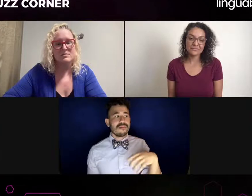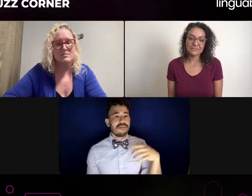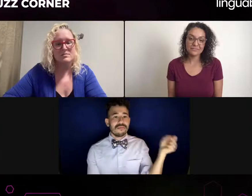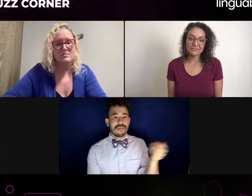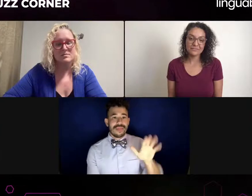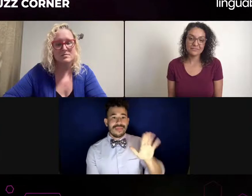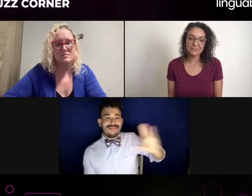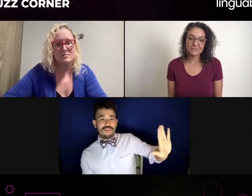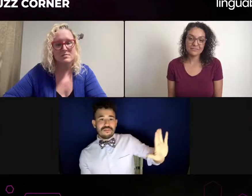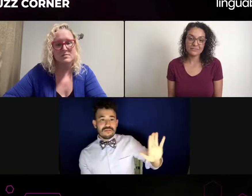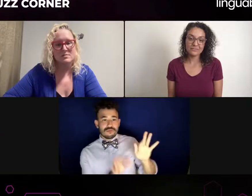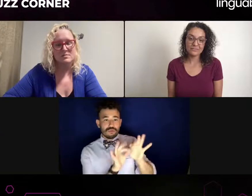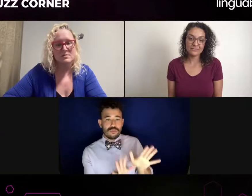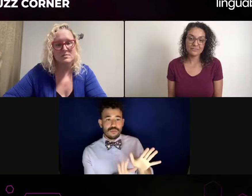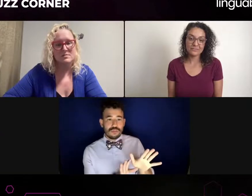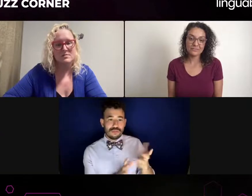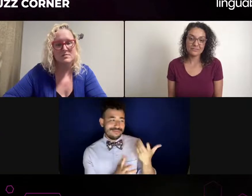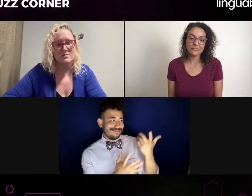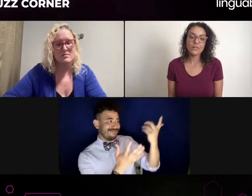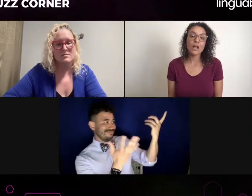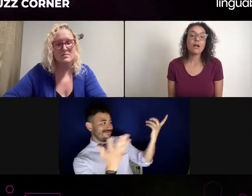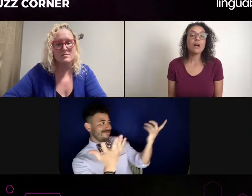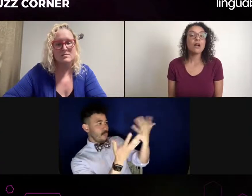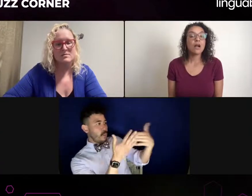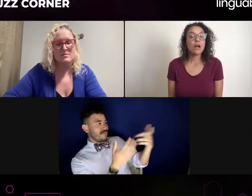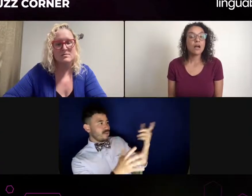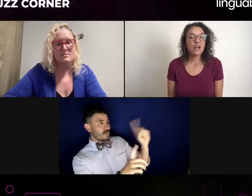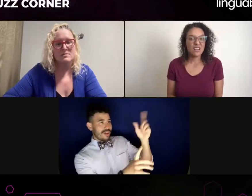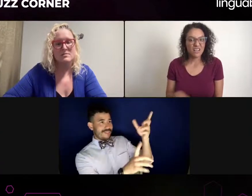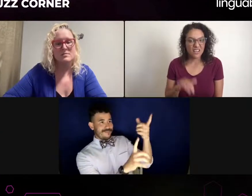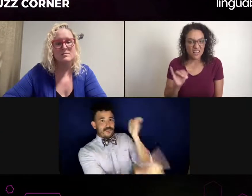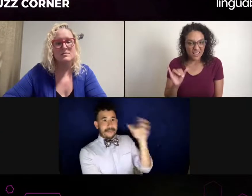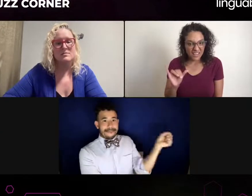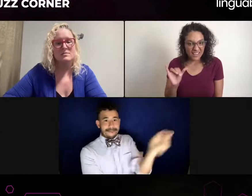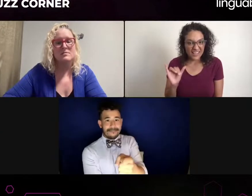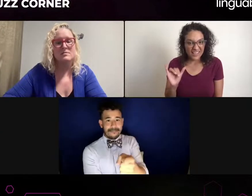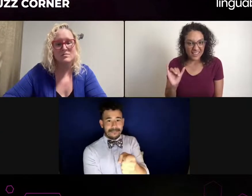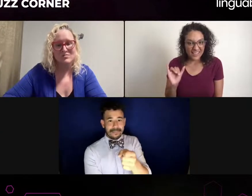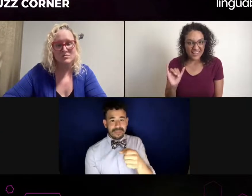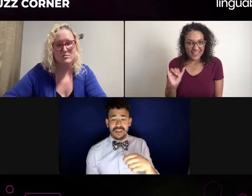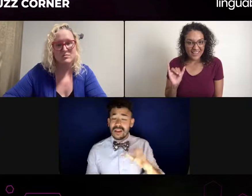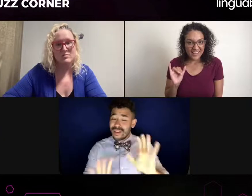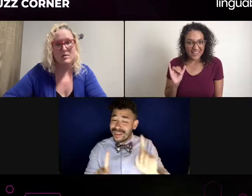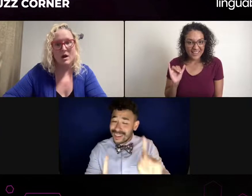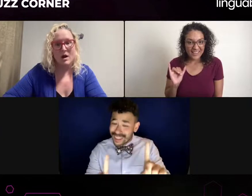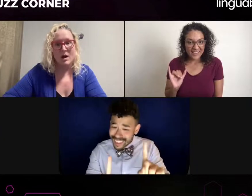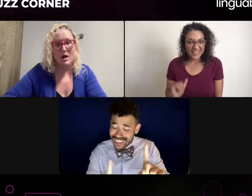Again, it really depends on a case by case basis. You know, each deaf person has their own preferences.